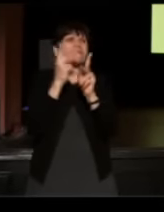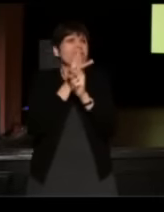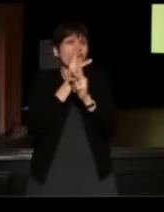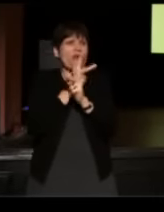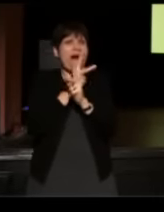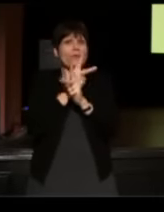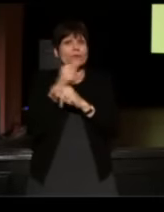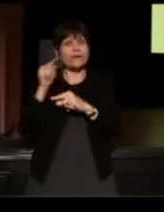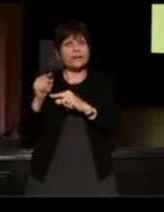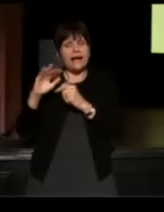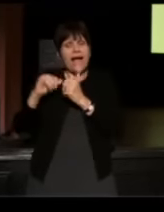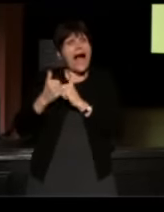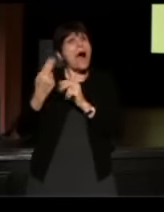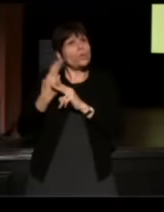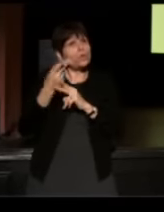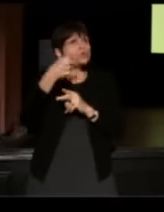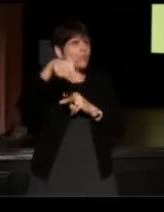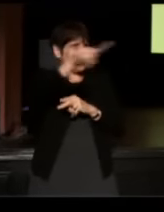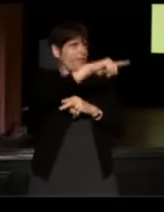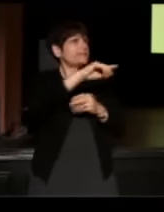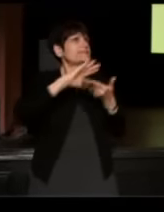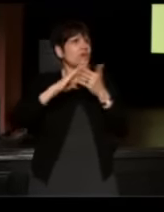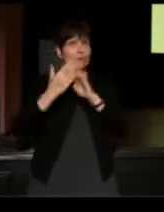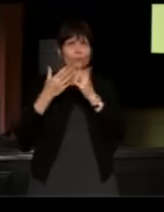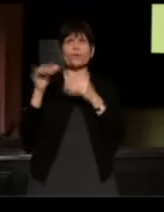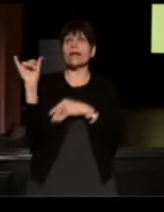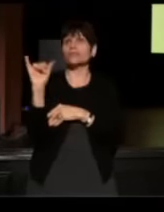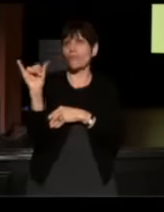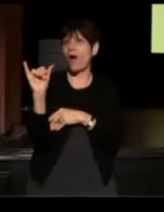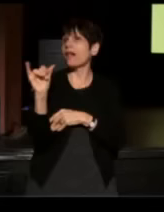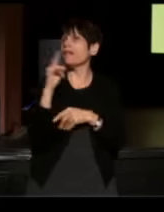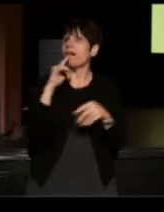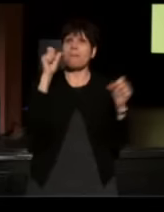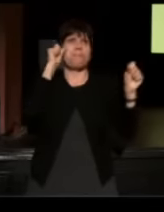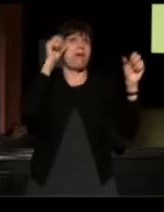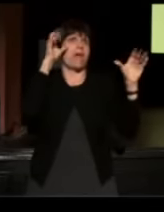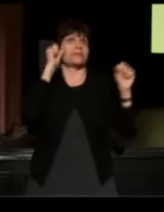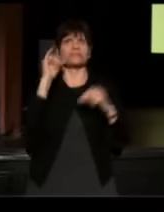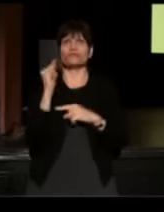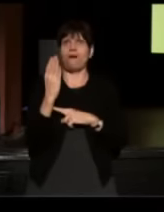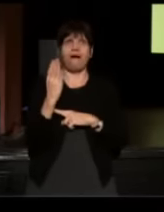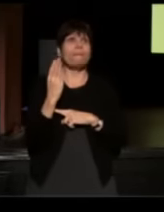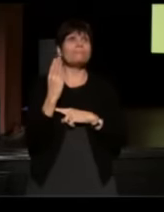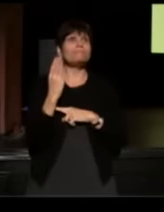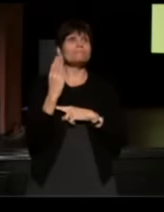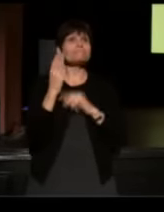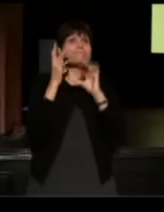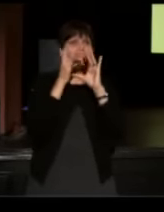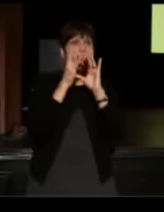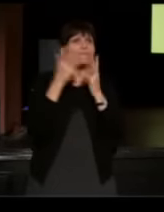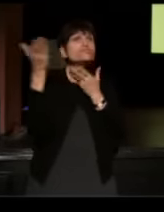with this community as well, who does such an amazing job of serving the public